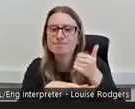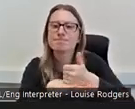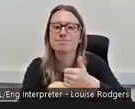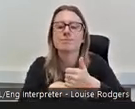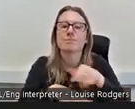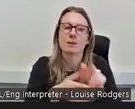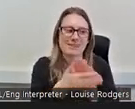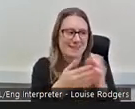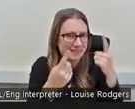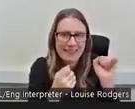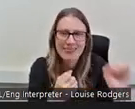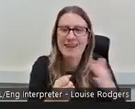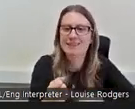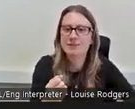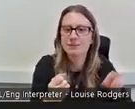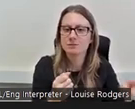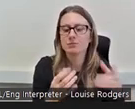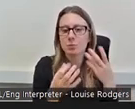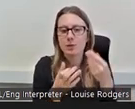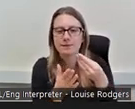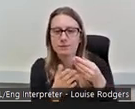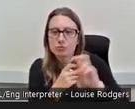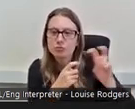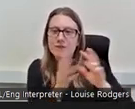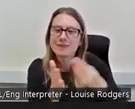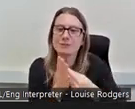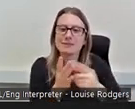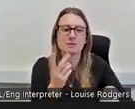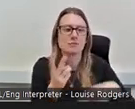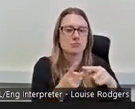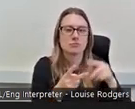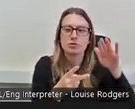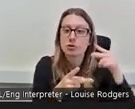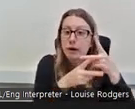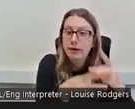you know you've got travel expenses, child care, there may be language barriers or disabilities